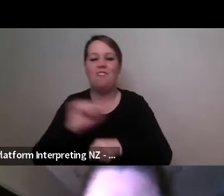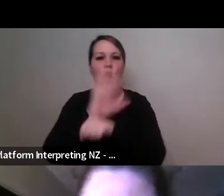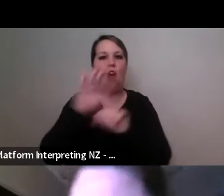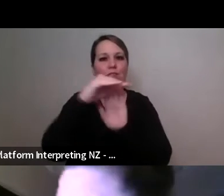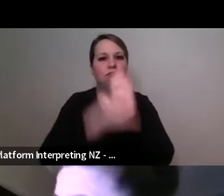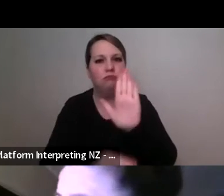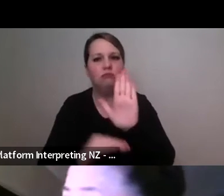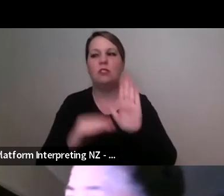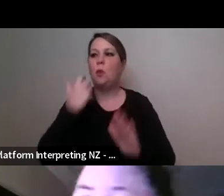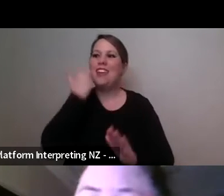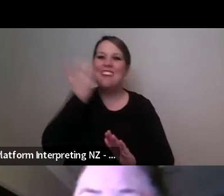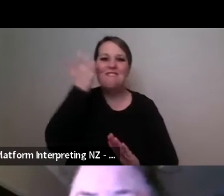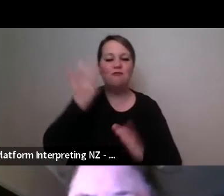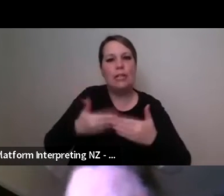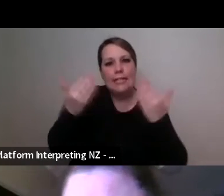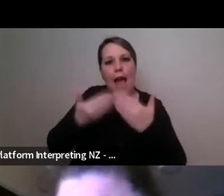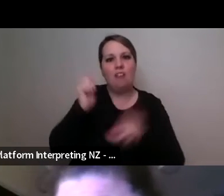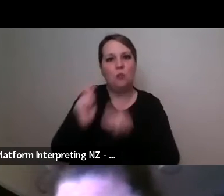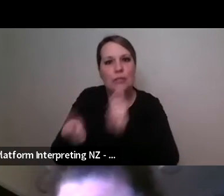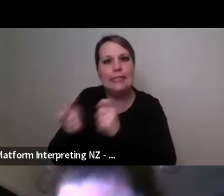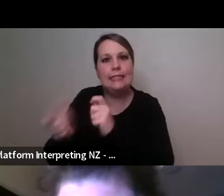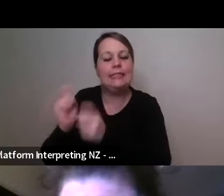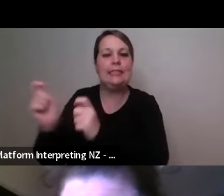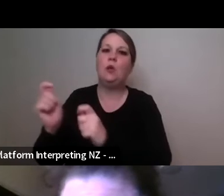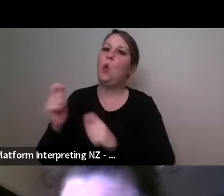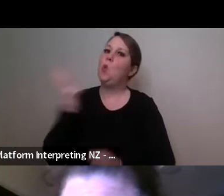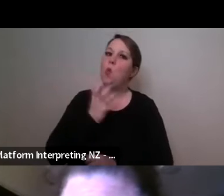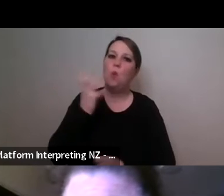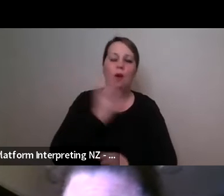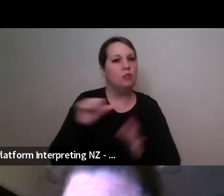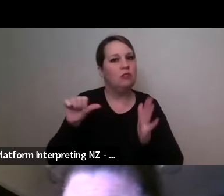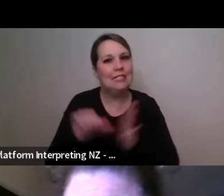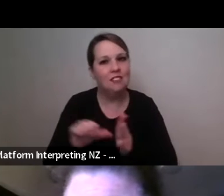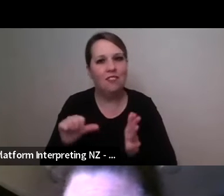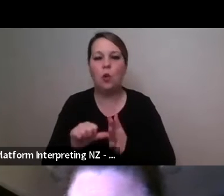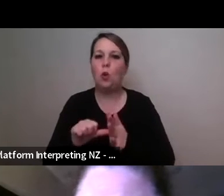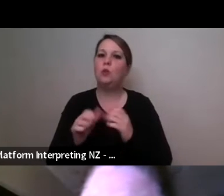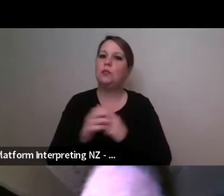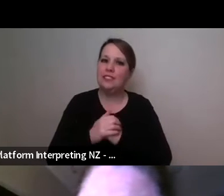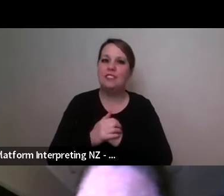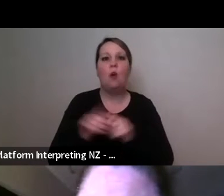be able to fly flying was extremely difficult and expensive and that's one of the reasons why I was